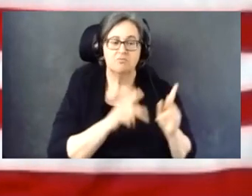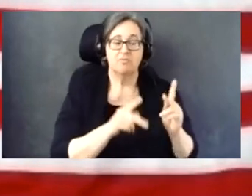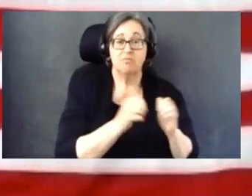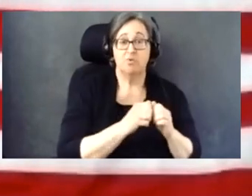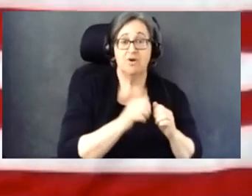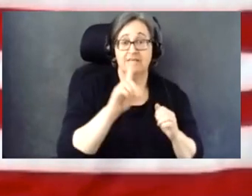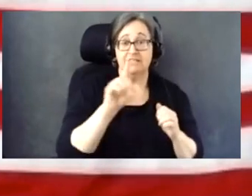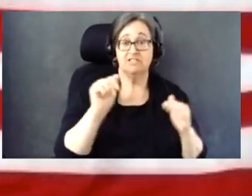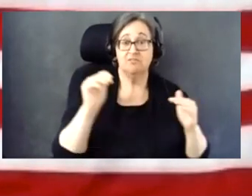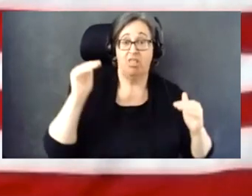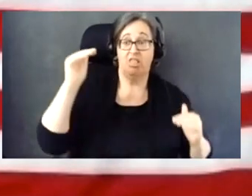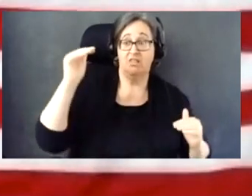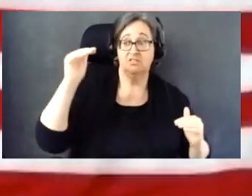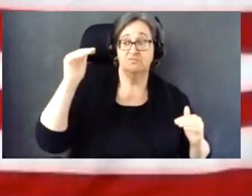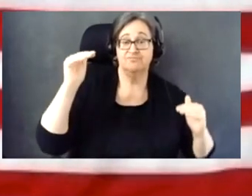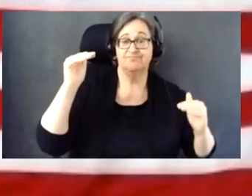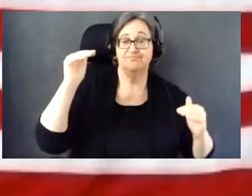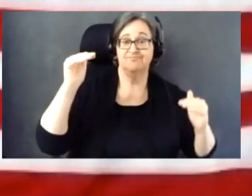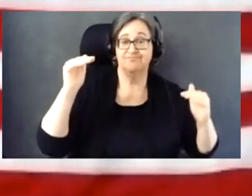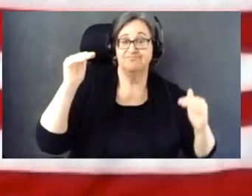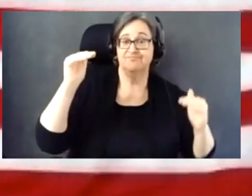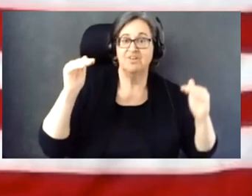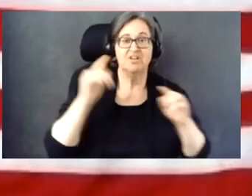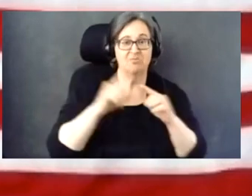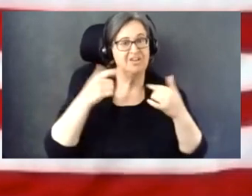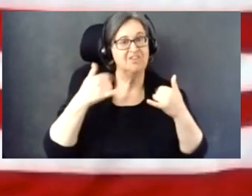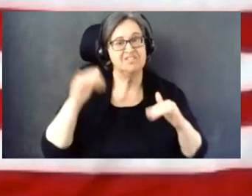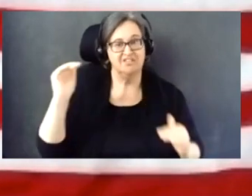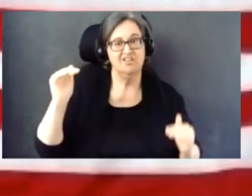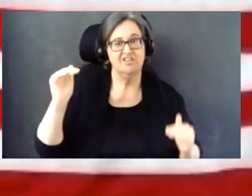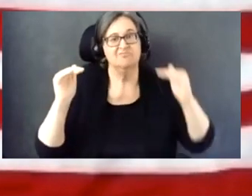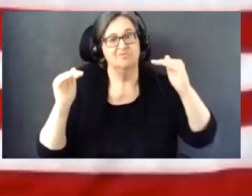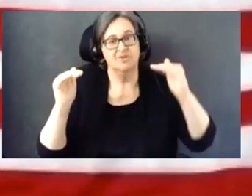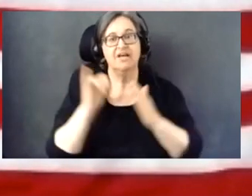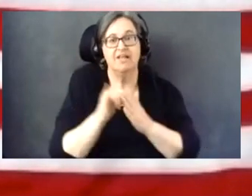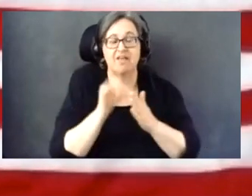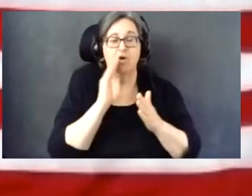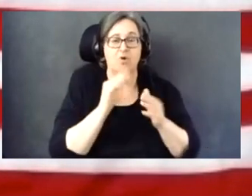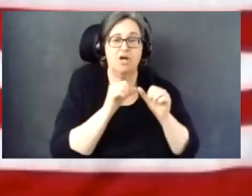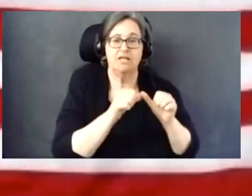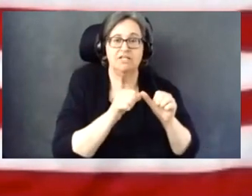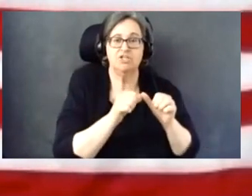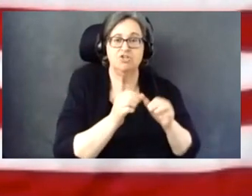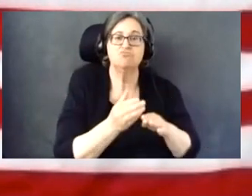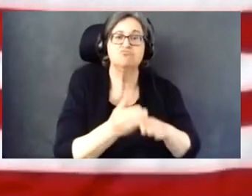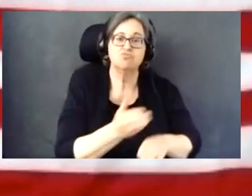are still improvements to make and this demographic will continue to grow, no doubt, in turn making